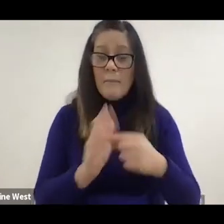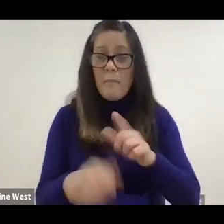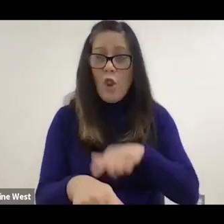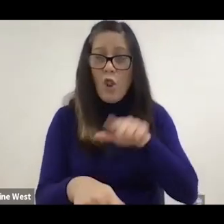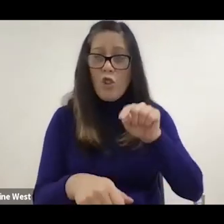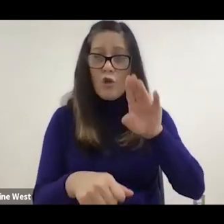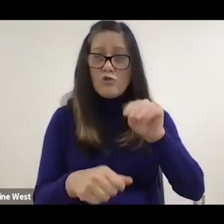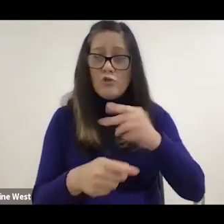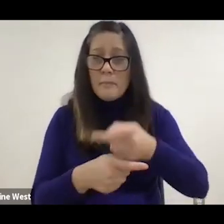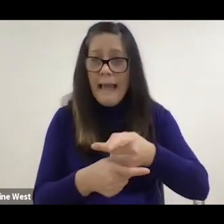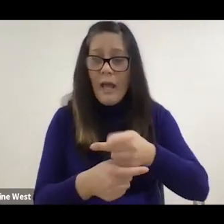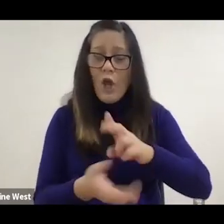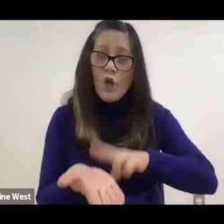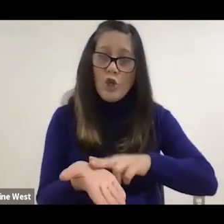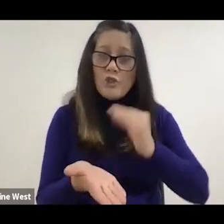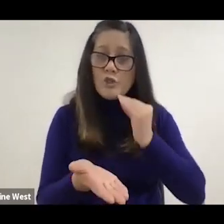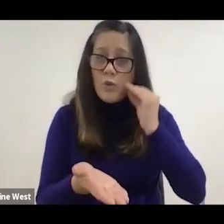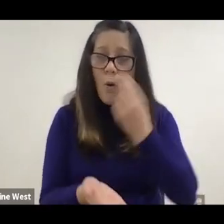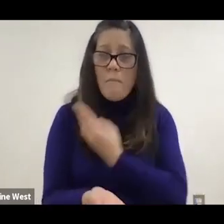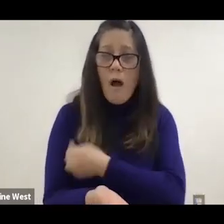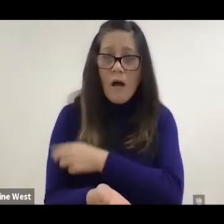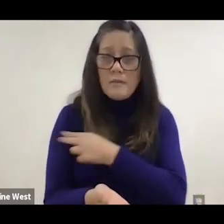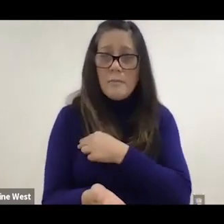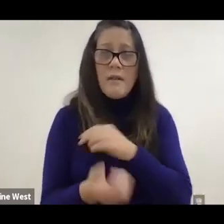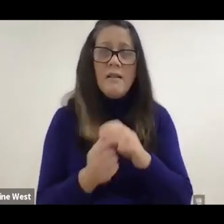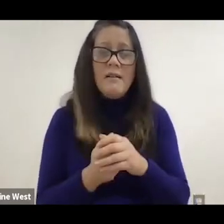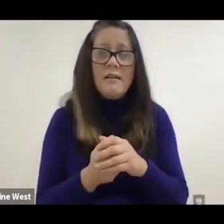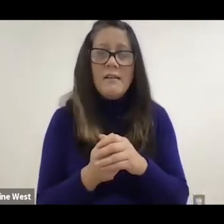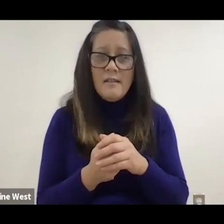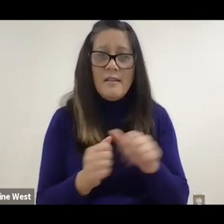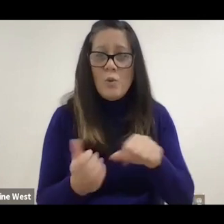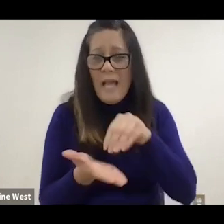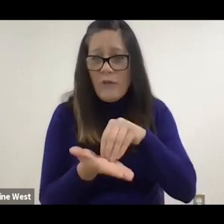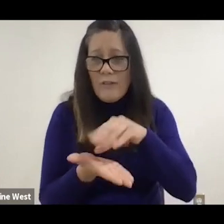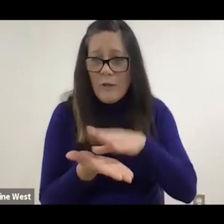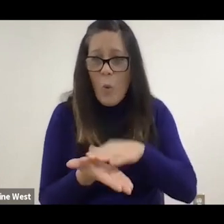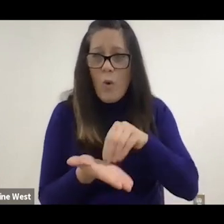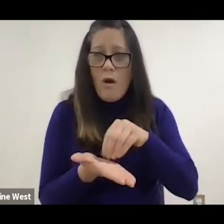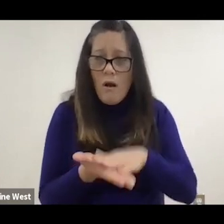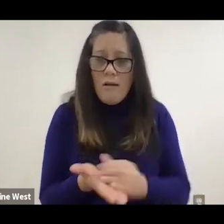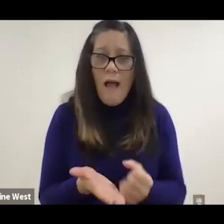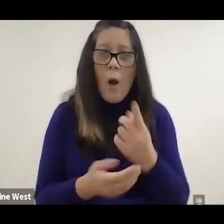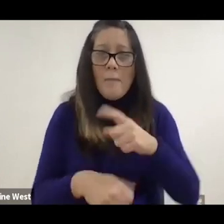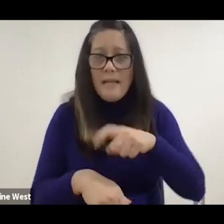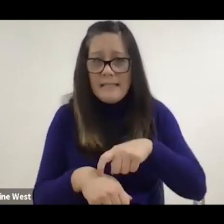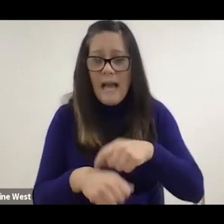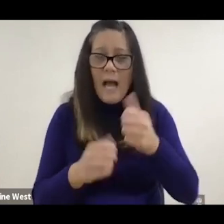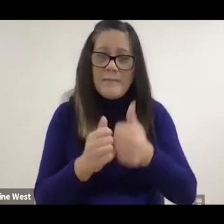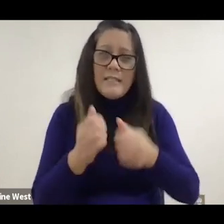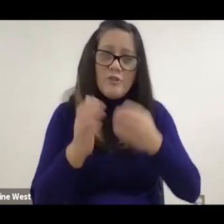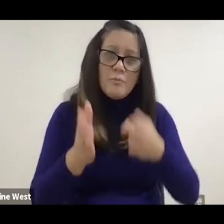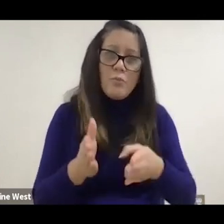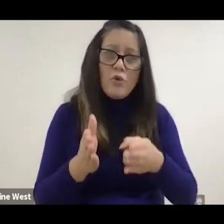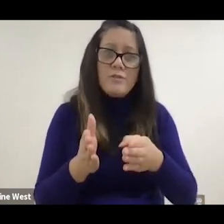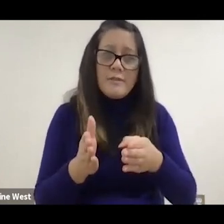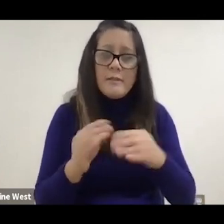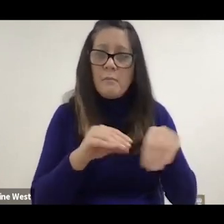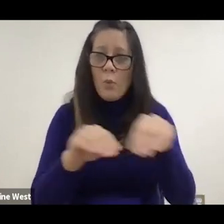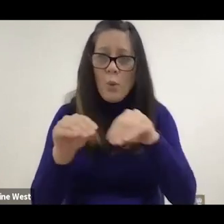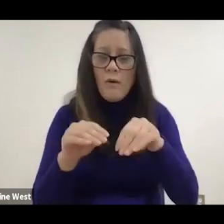facility or the hospital. For example, you could actually record how many times a person can be positioned, what their weight changes were,